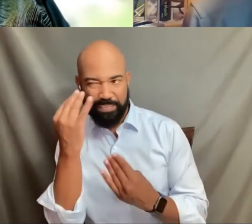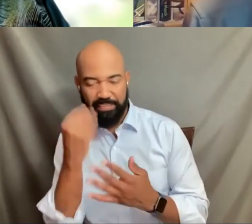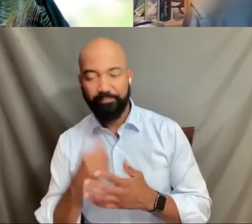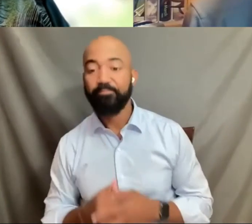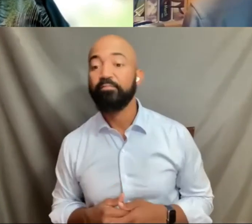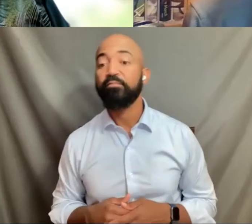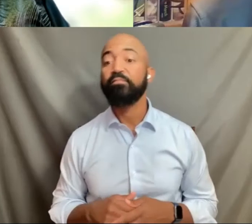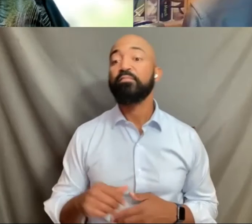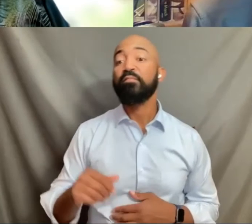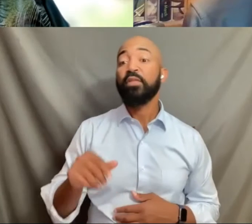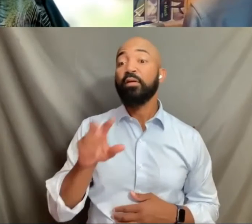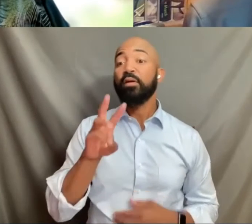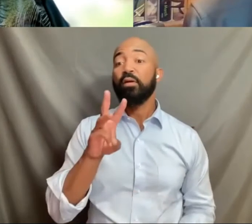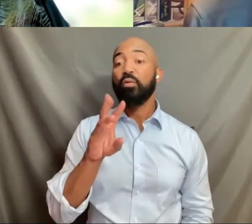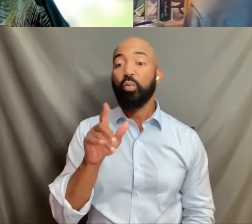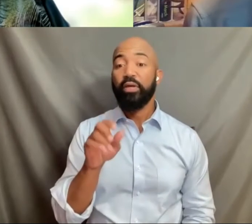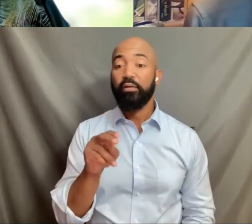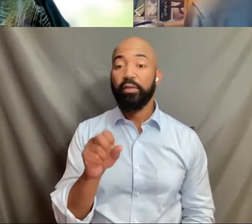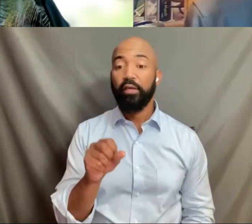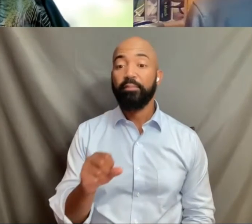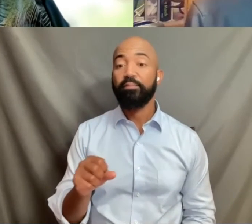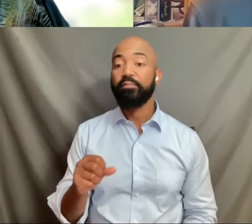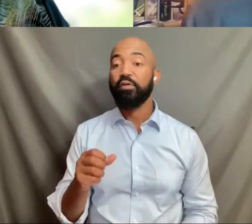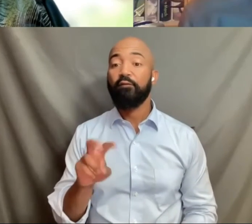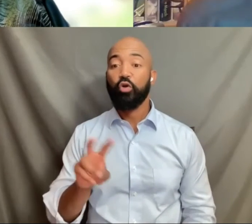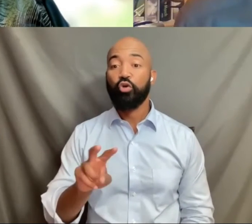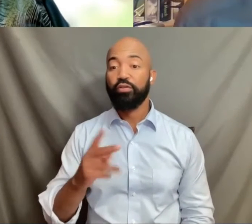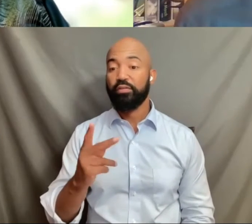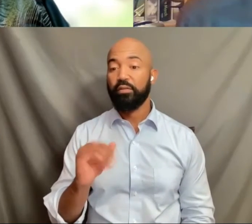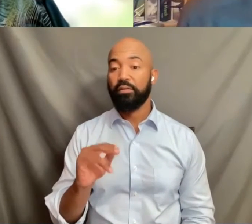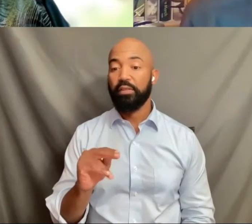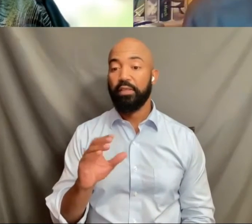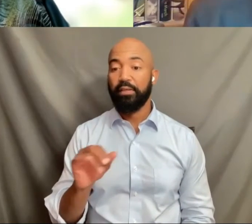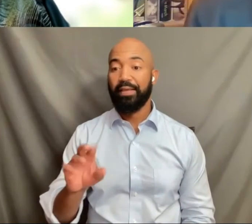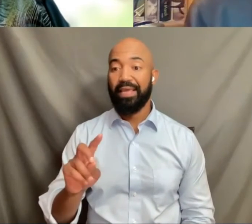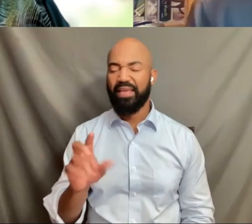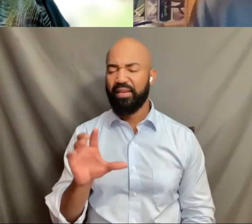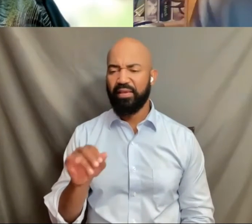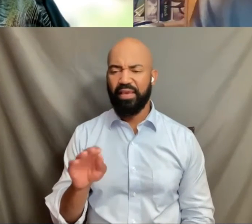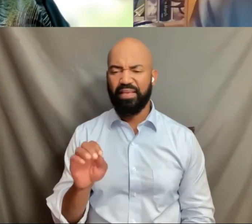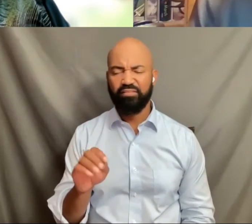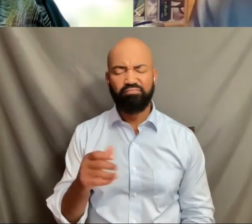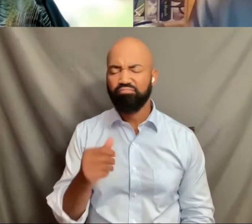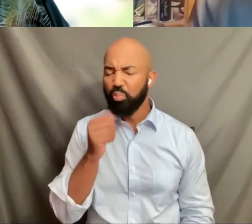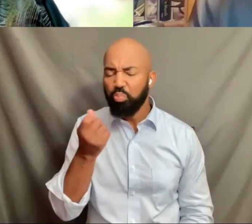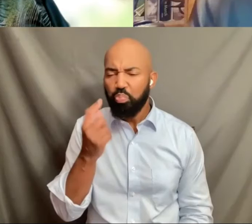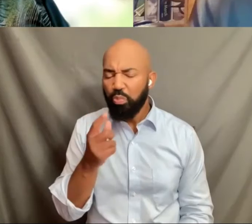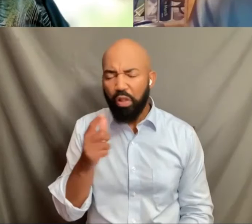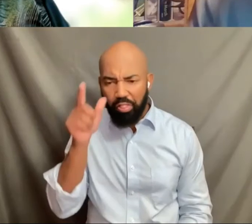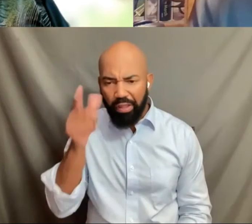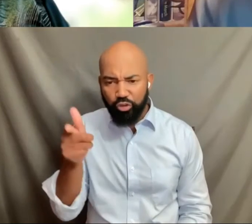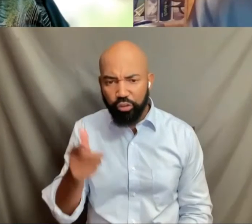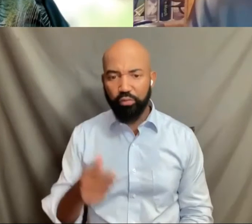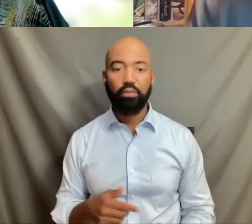the Williams v. Kincaid case. Yes. Where the Americans with Disabilities Act